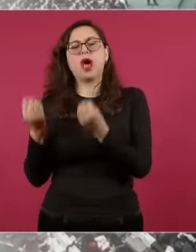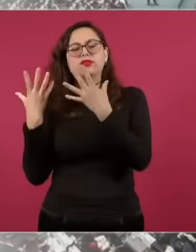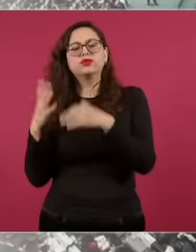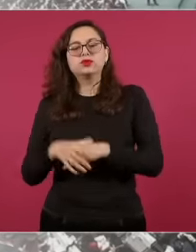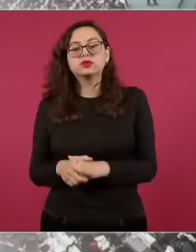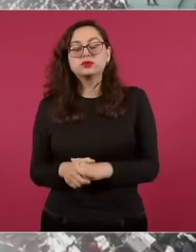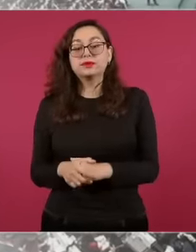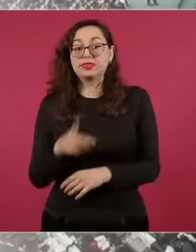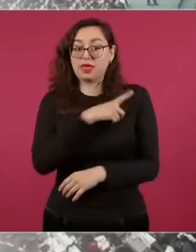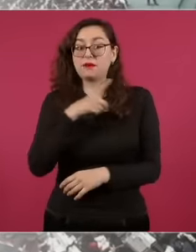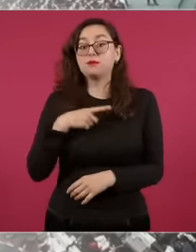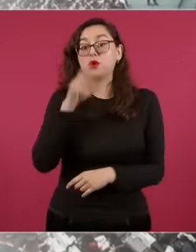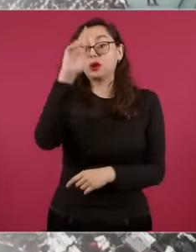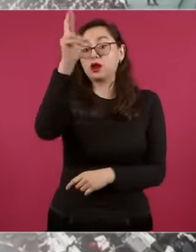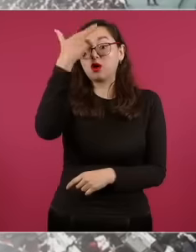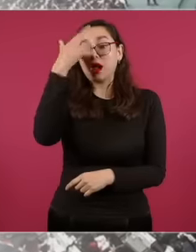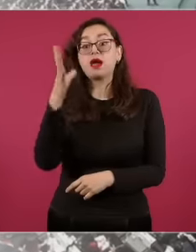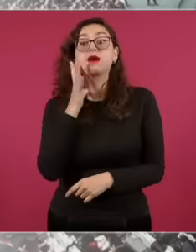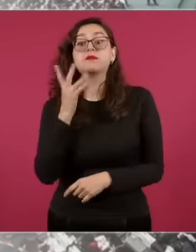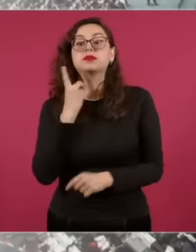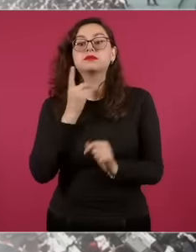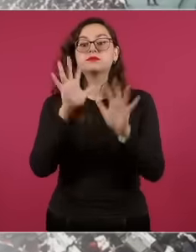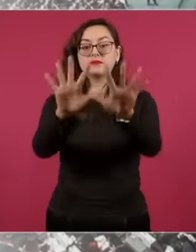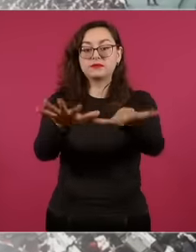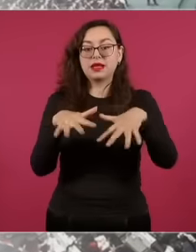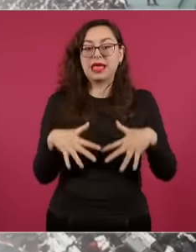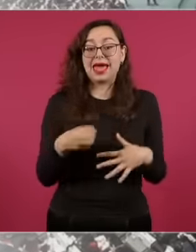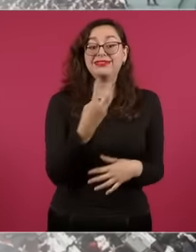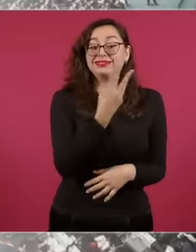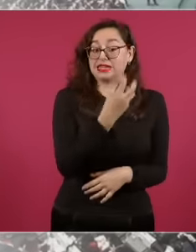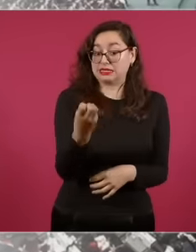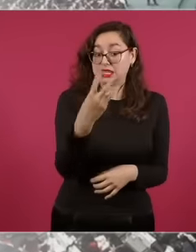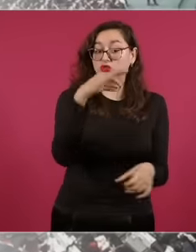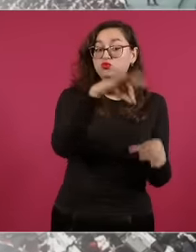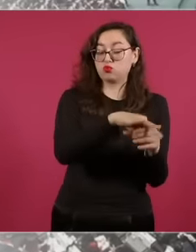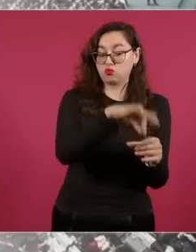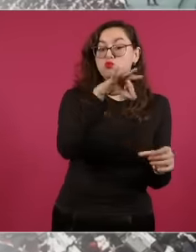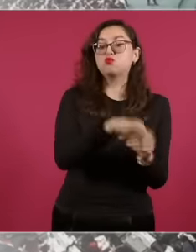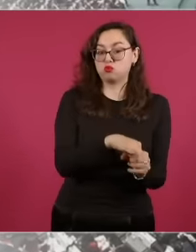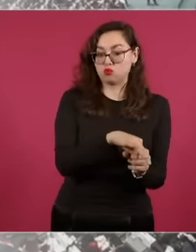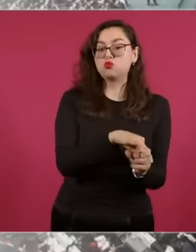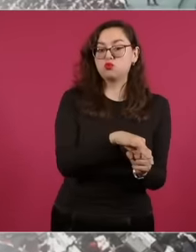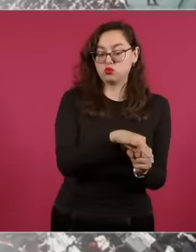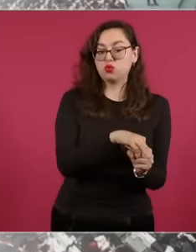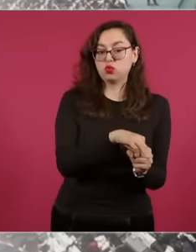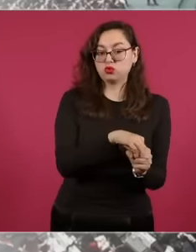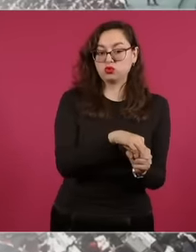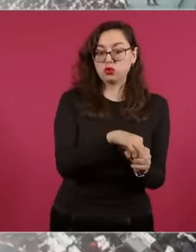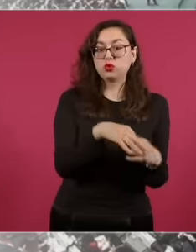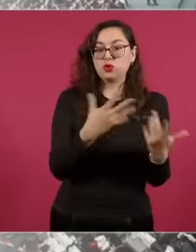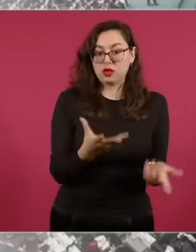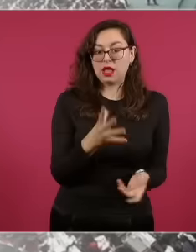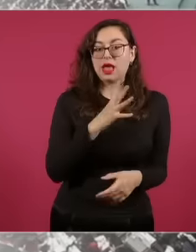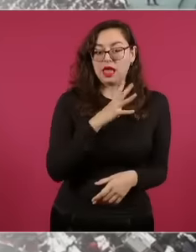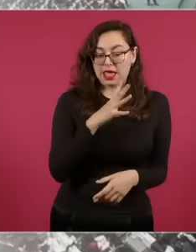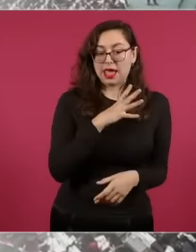make up the chamber of deputies 300 By majority, the candidate who obtains the most votes in a District is